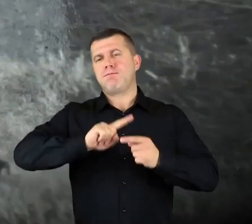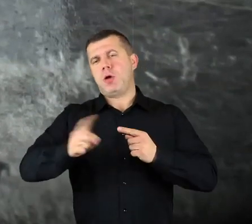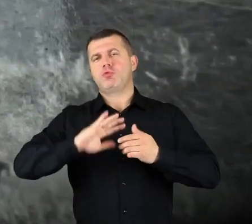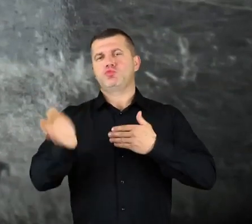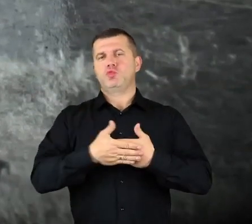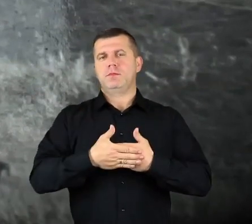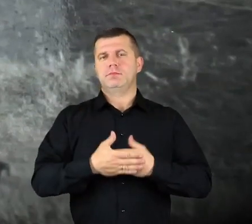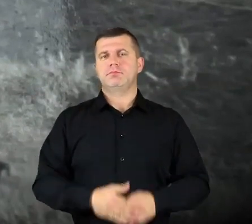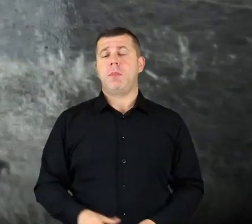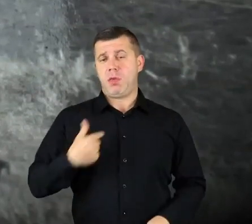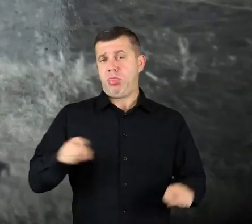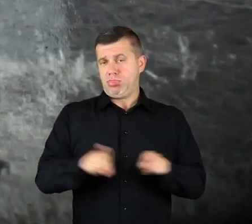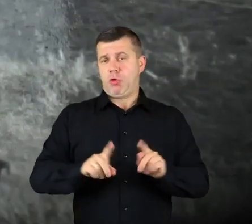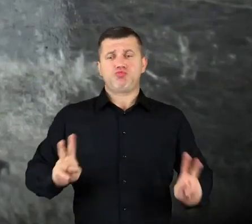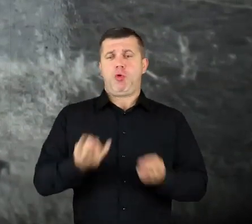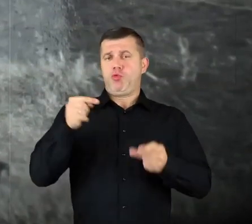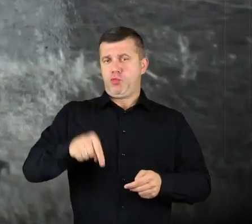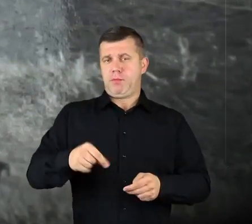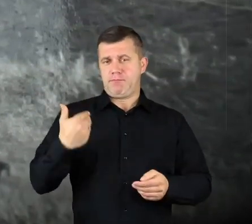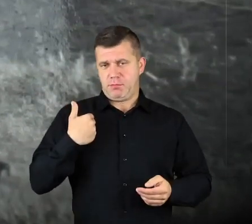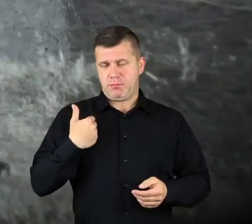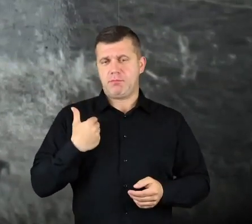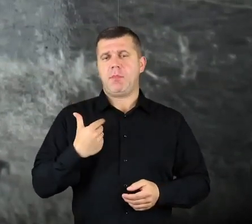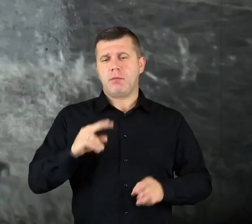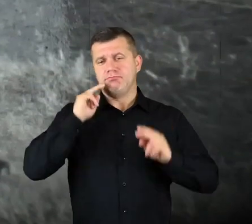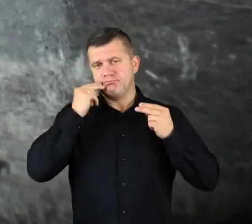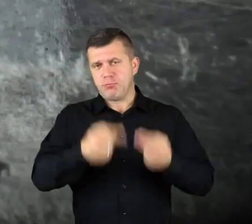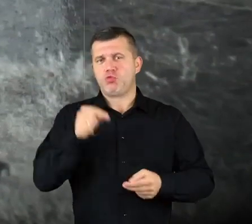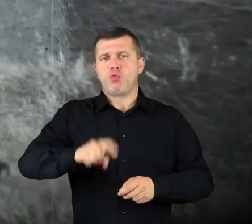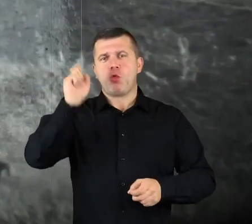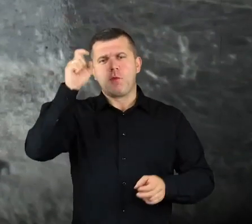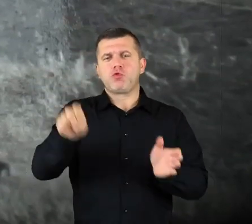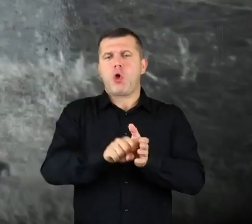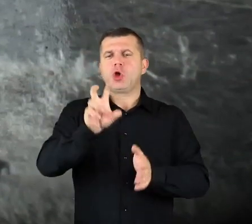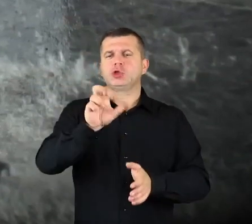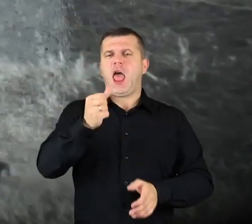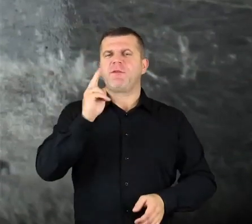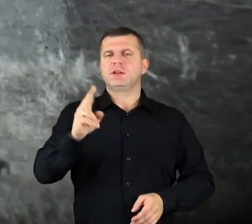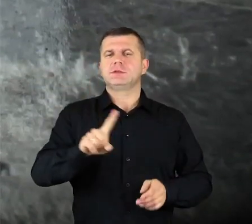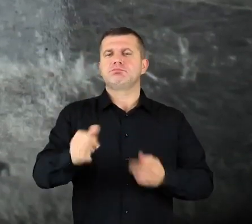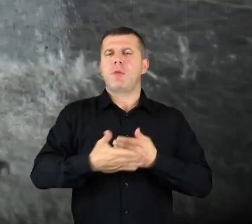I’m also from here, well, and we moved here, specifically to Czerwińsk, because of my husband’s work.